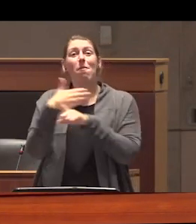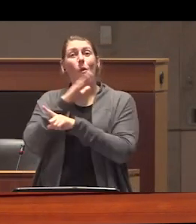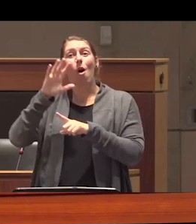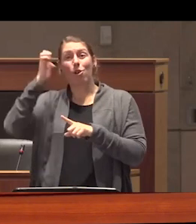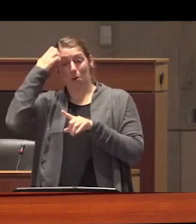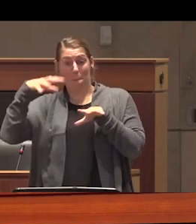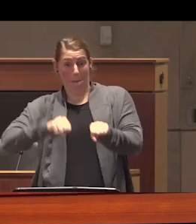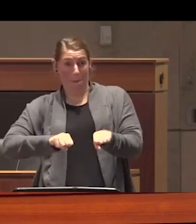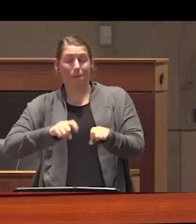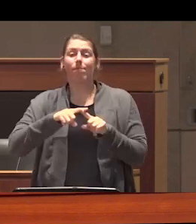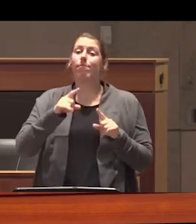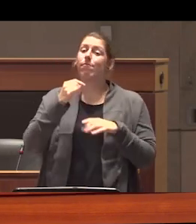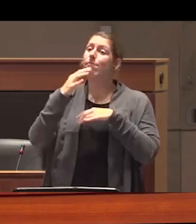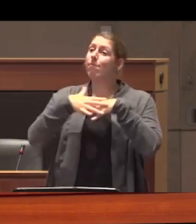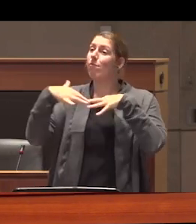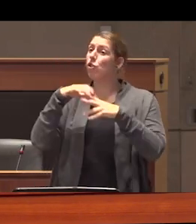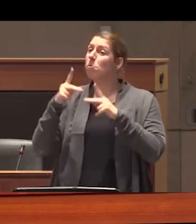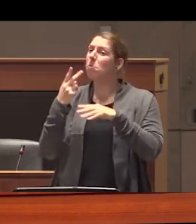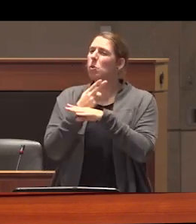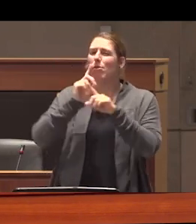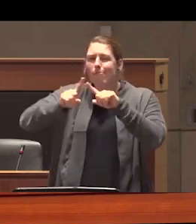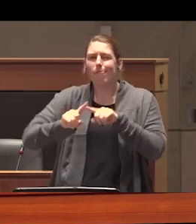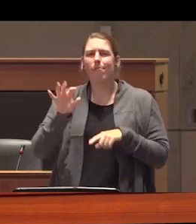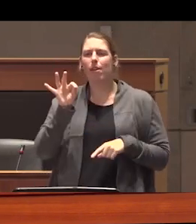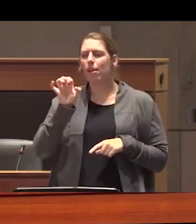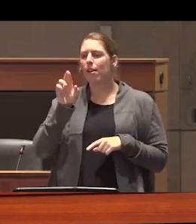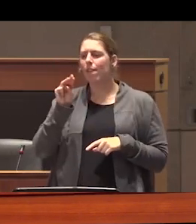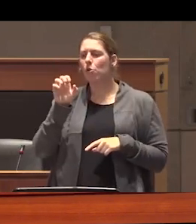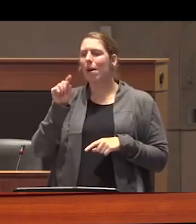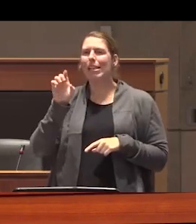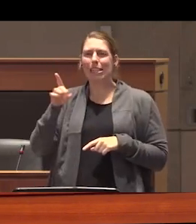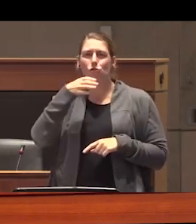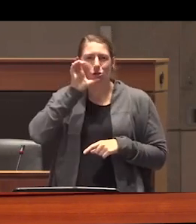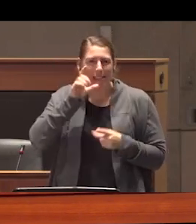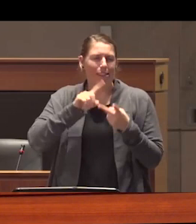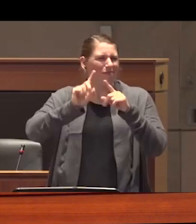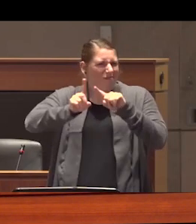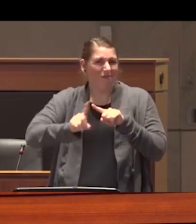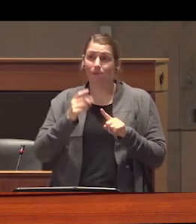indigenous peoples on these lands used fermented drinks and herbs their purposes for doing so were